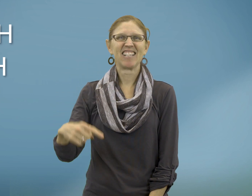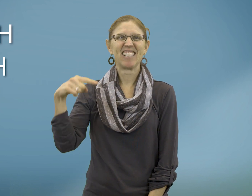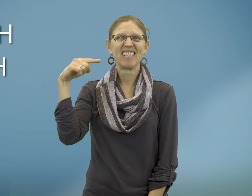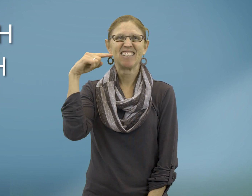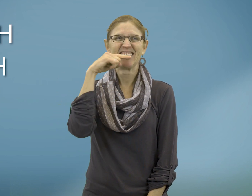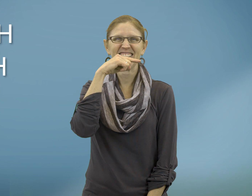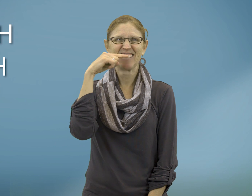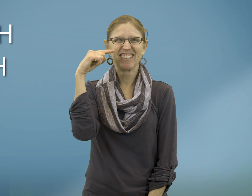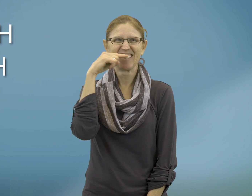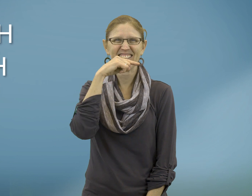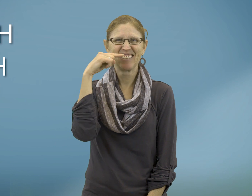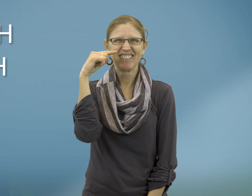Brush teeth